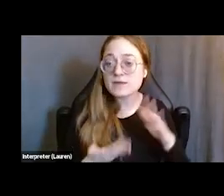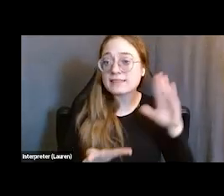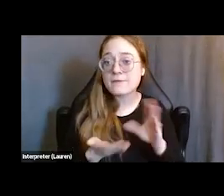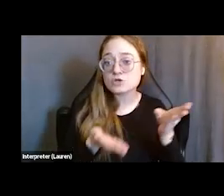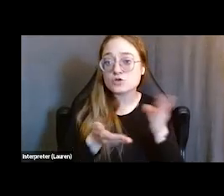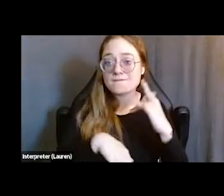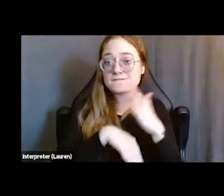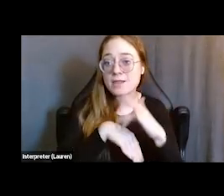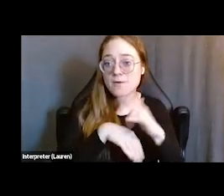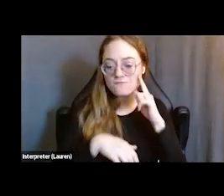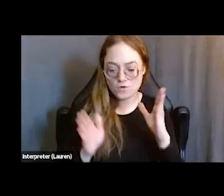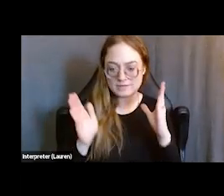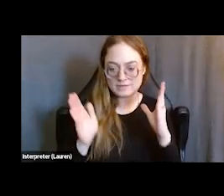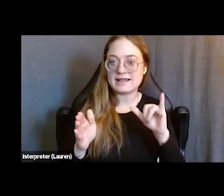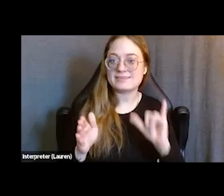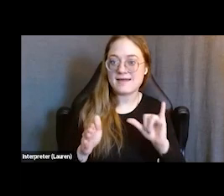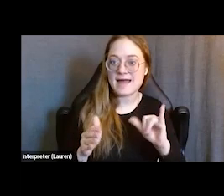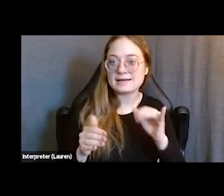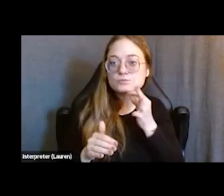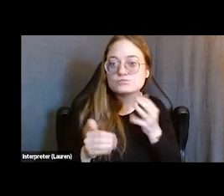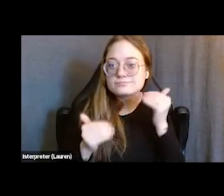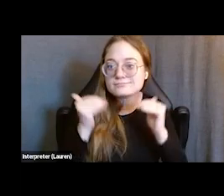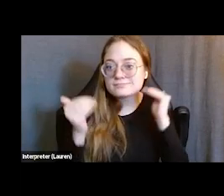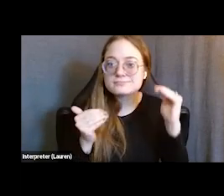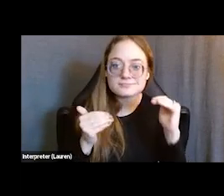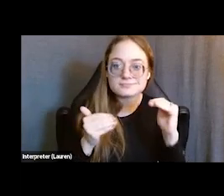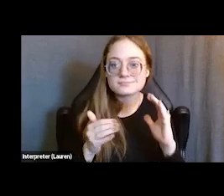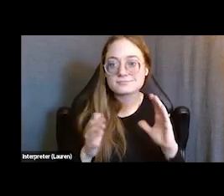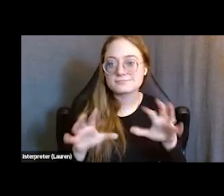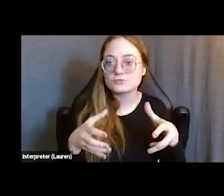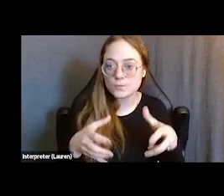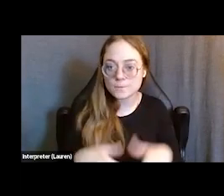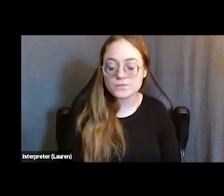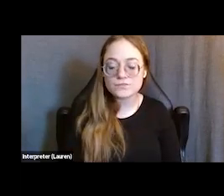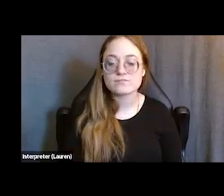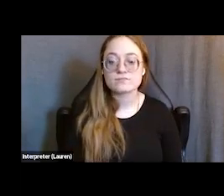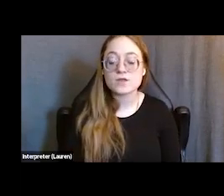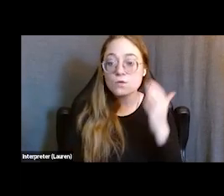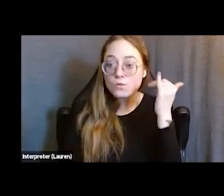to those that emerging young adult population, because they were out of school youth.